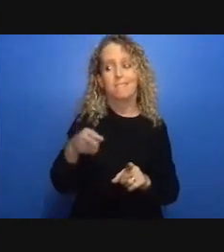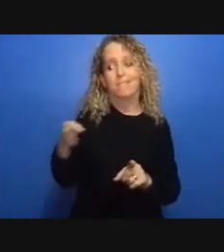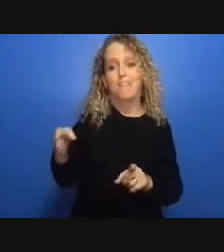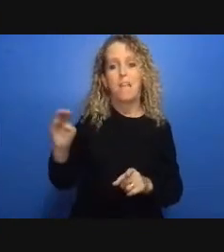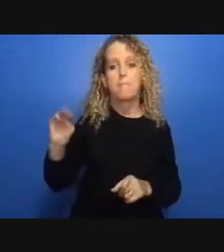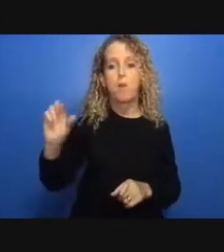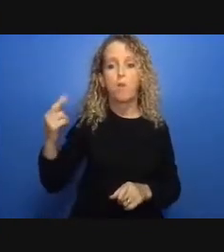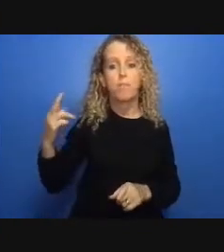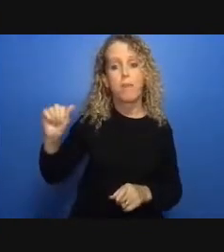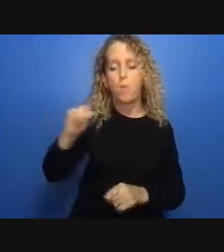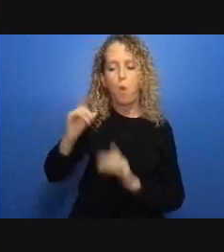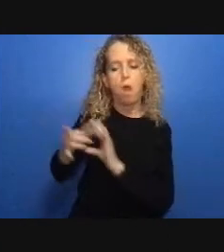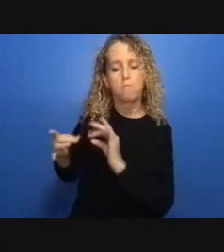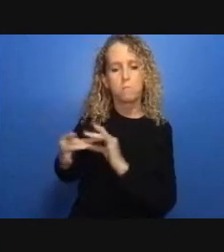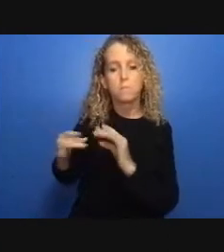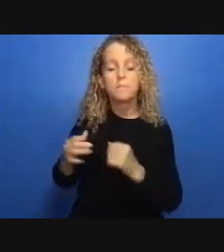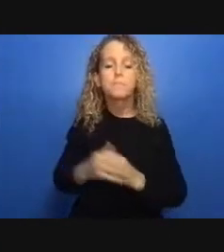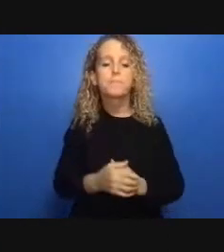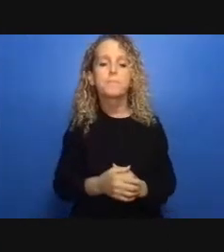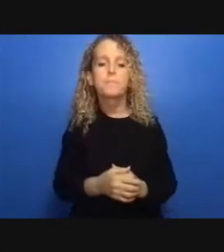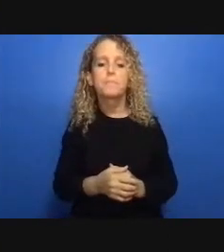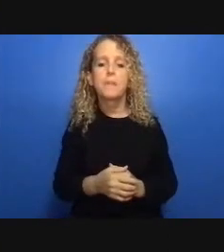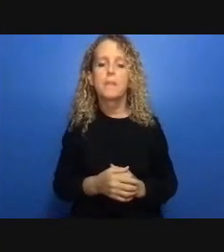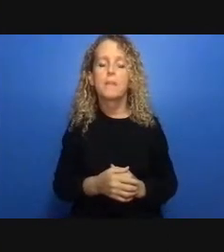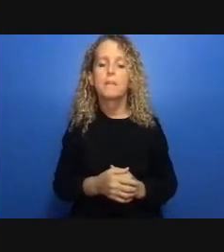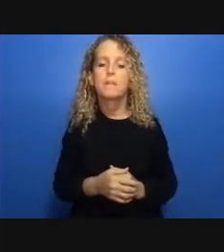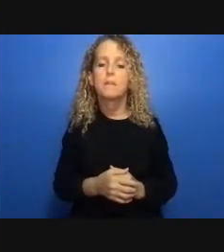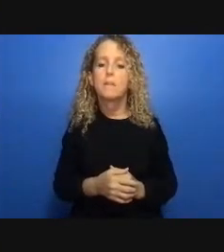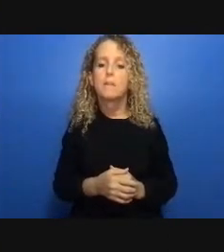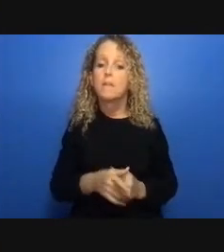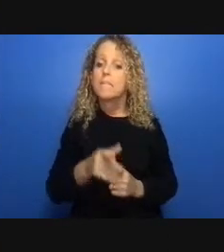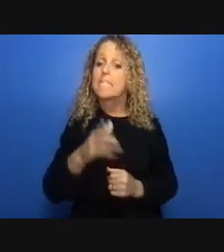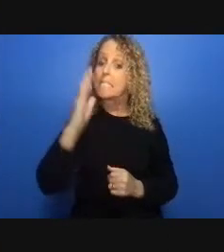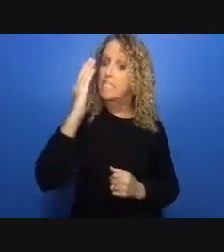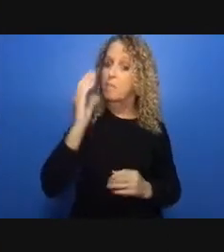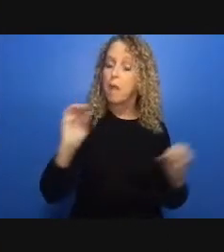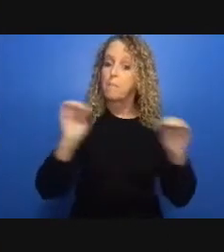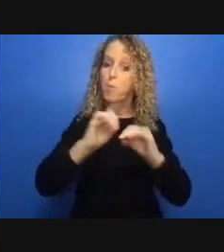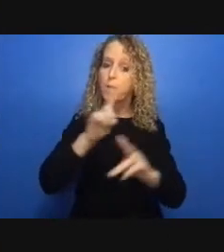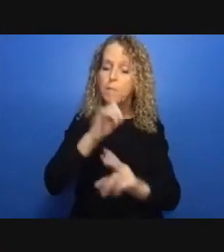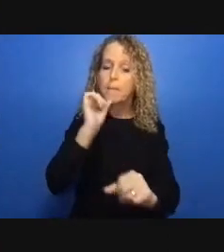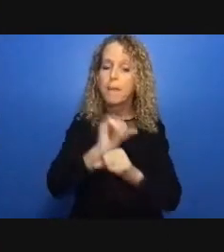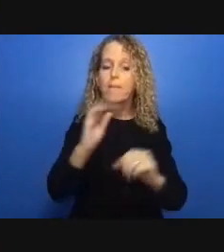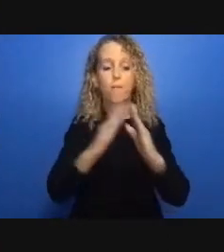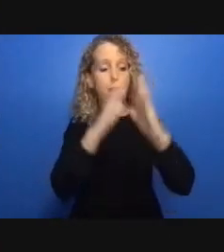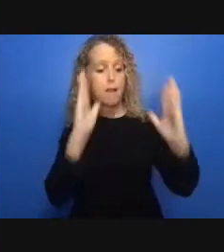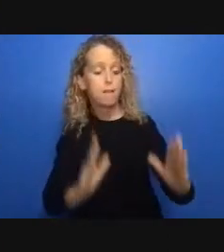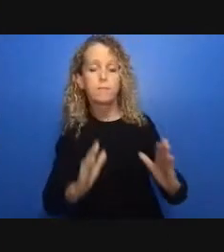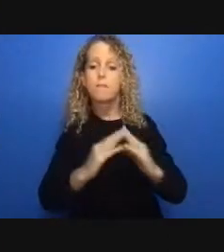what was called the jec jack initiative between jay john howard e elizabeth frye